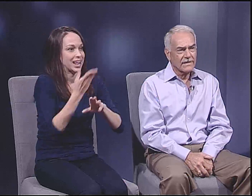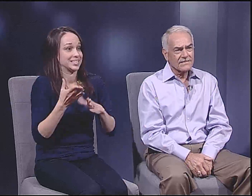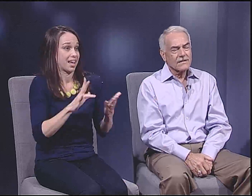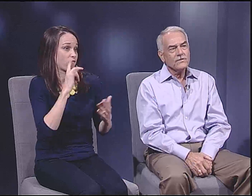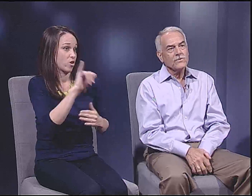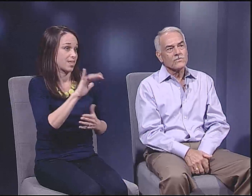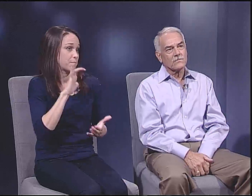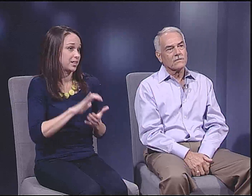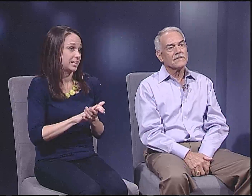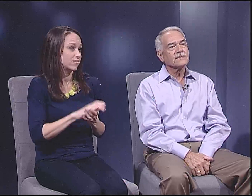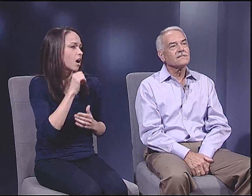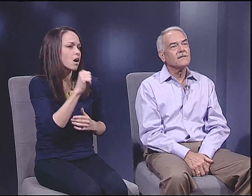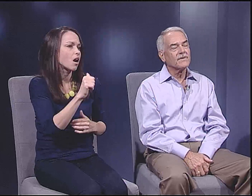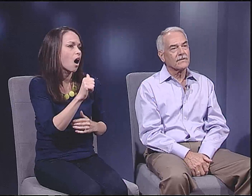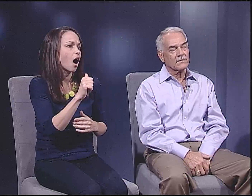That's not unusual. That's America.